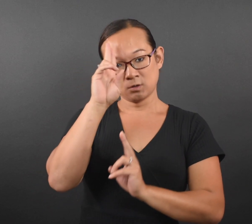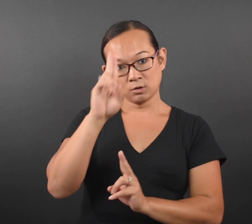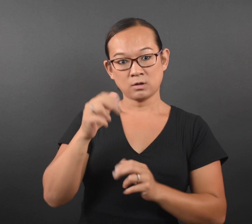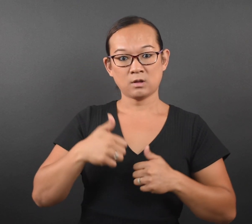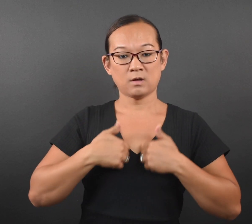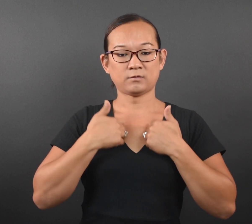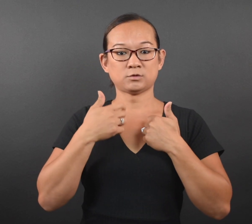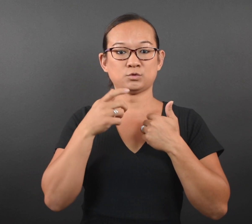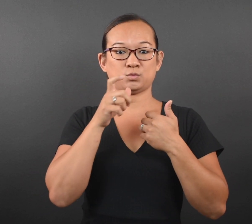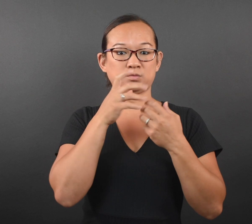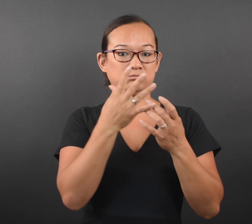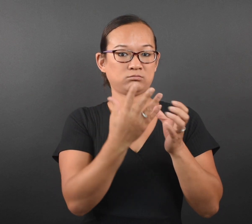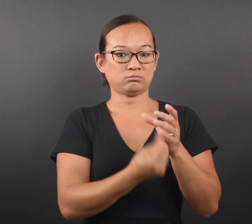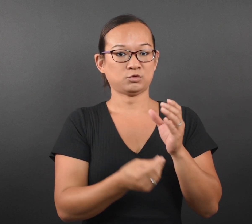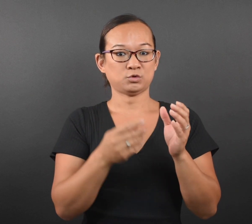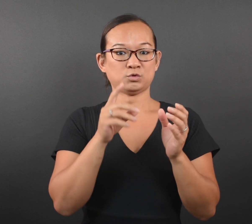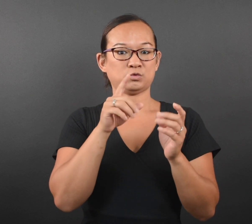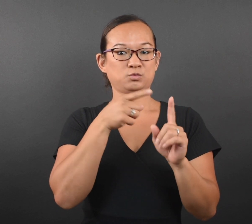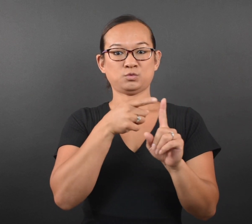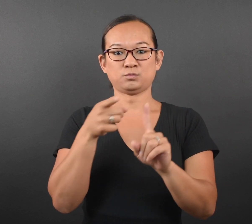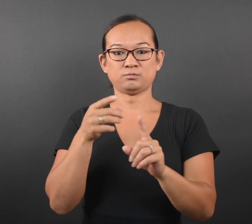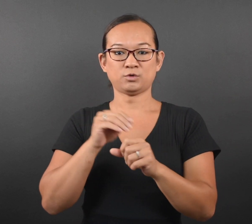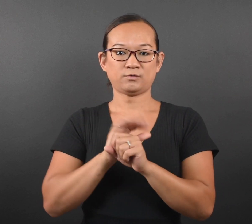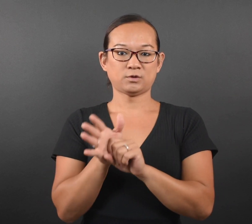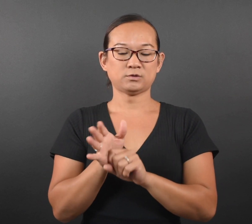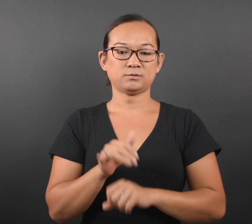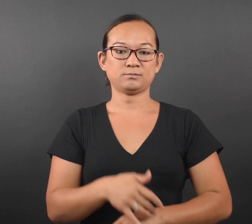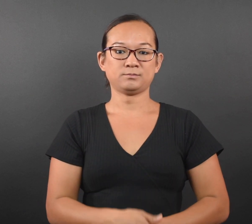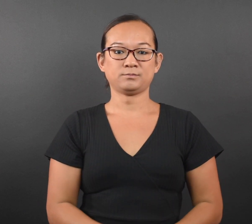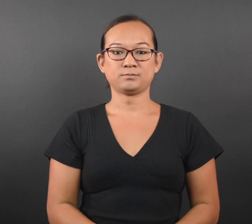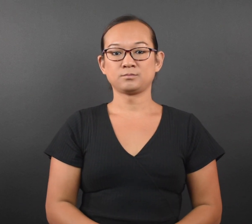due to COVID-19.